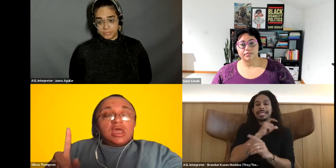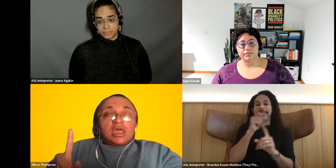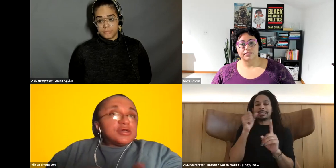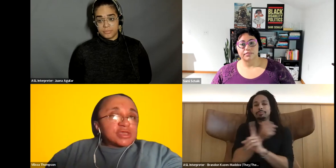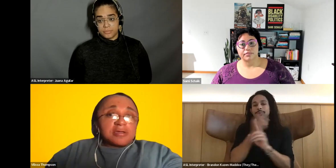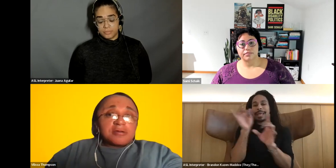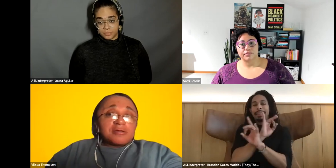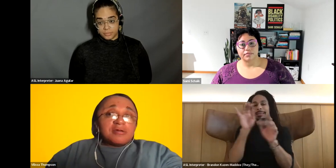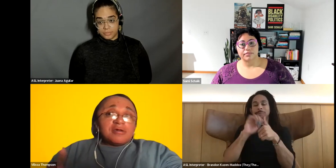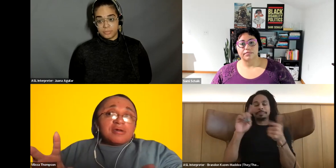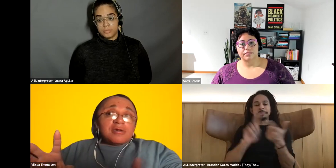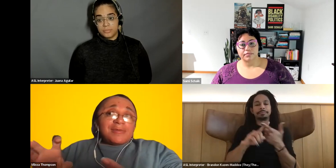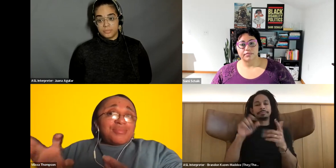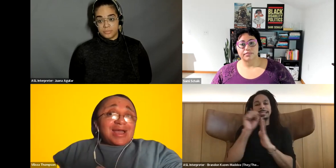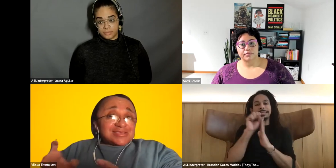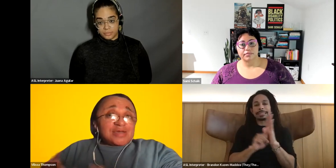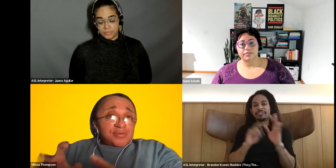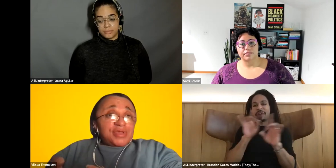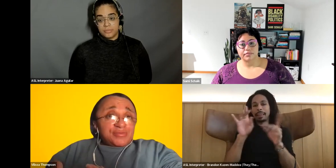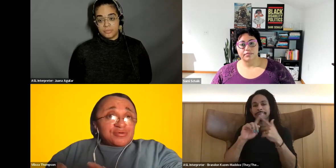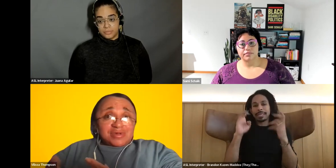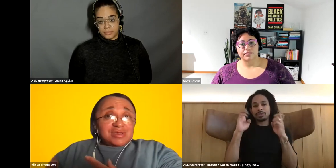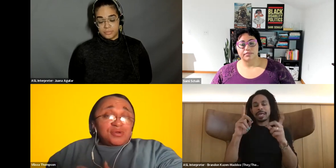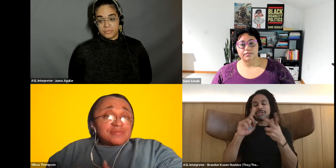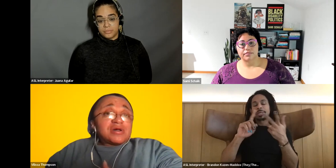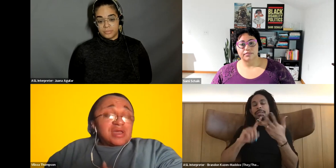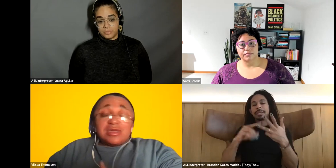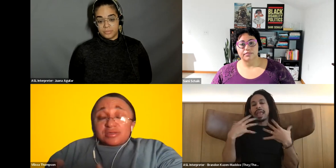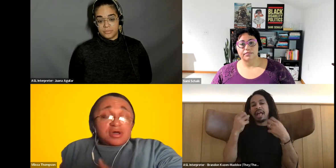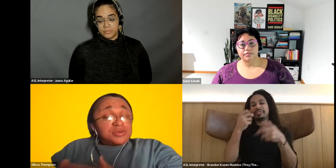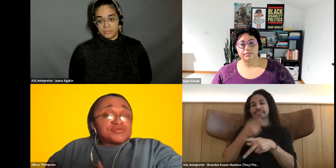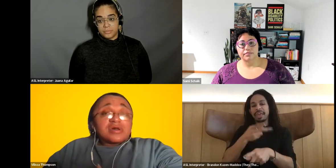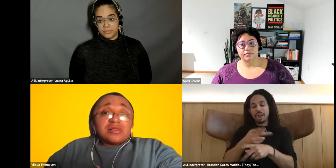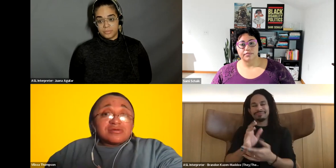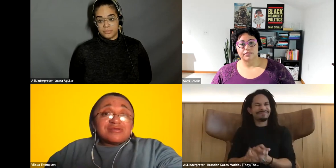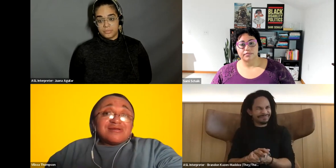Vilissa Thompson: health care. Vilissa Thompson: I have to say what people, and both of and other groups of color.